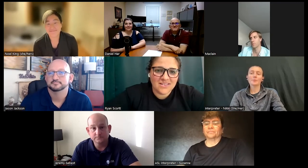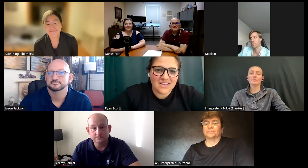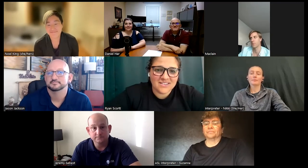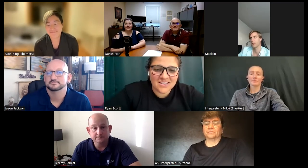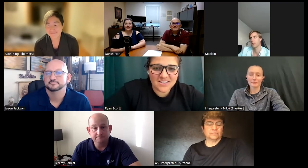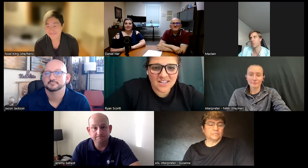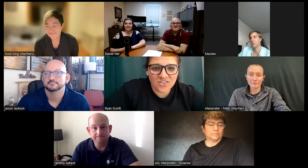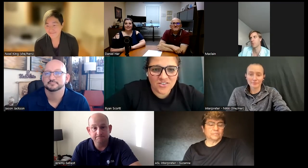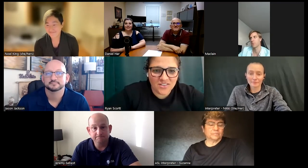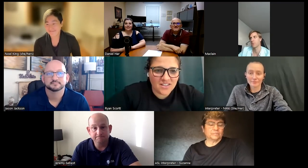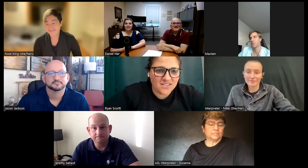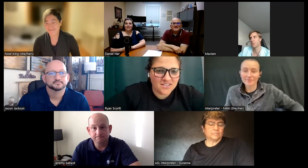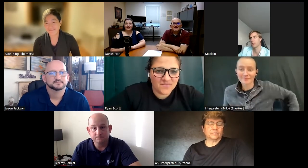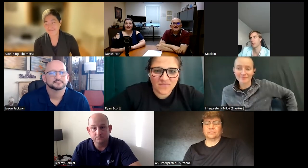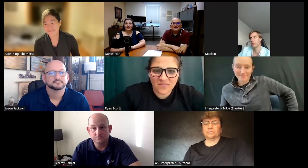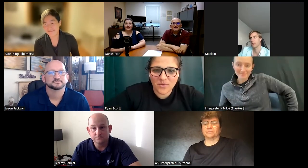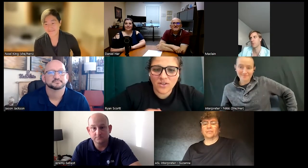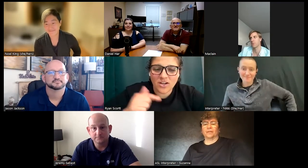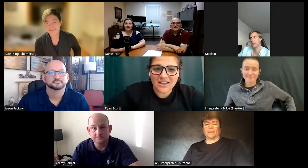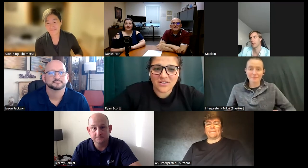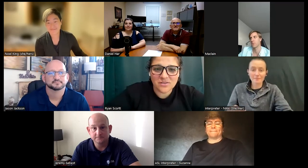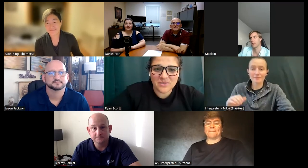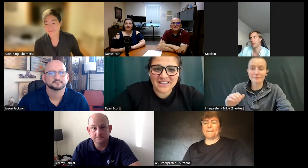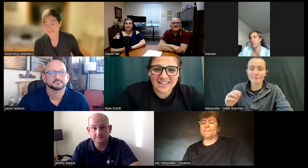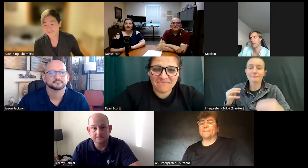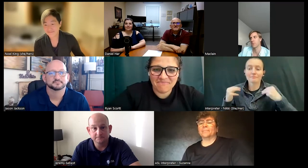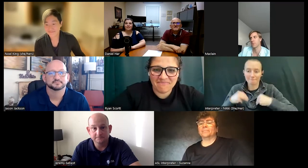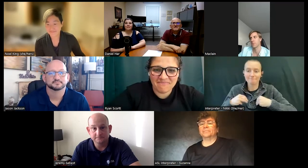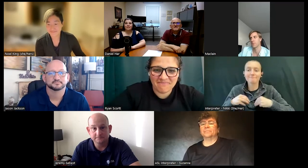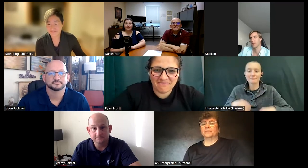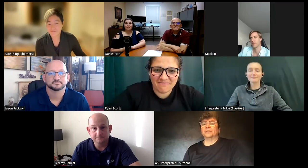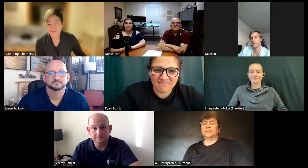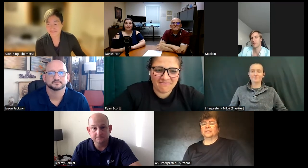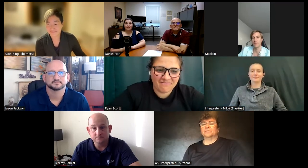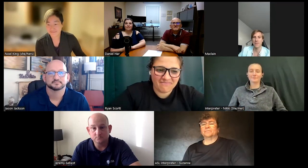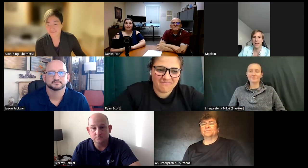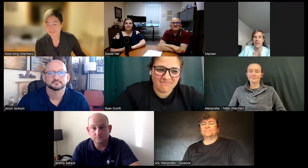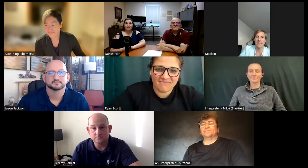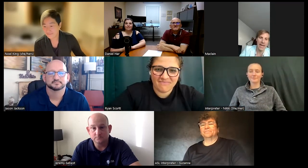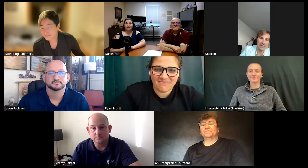this is Daniel yes moving on now to McLean